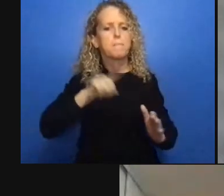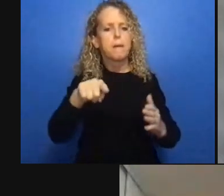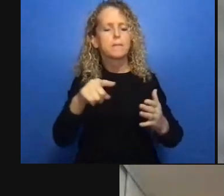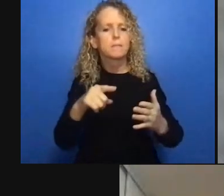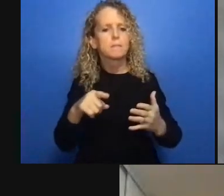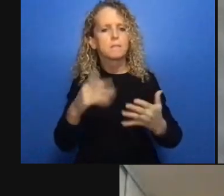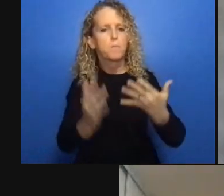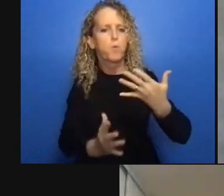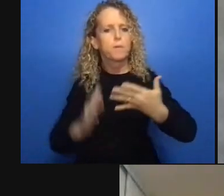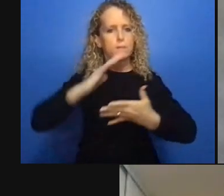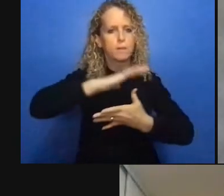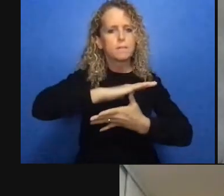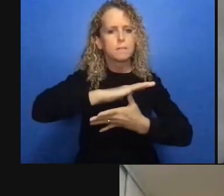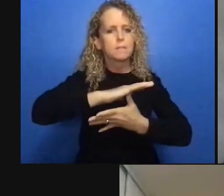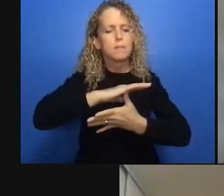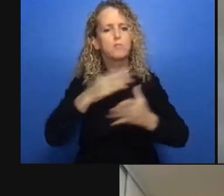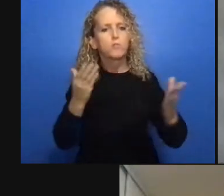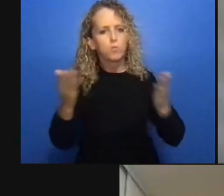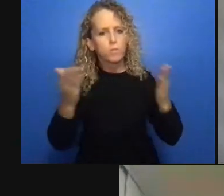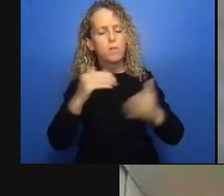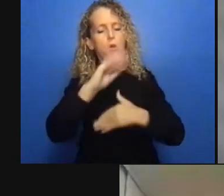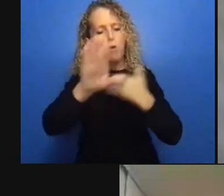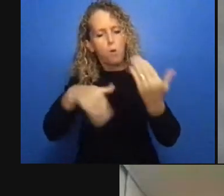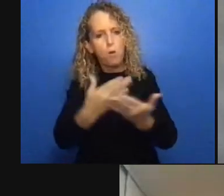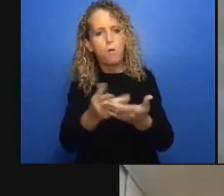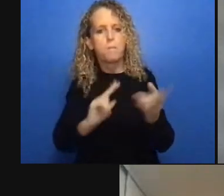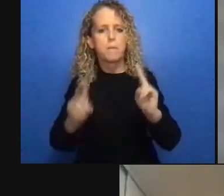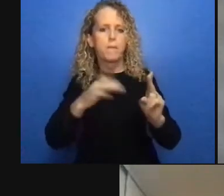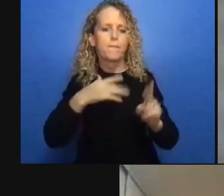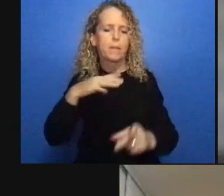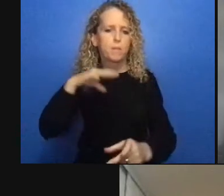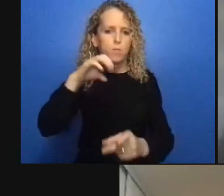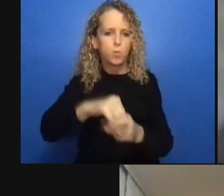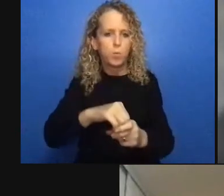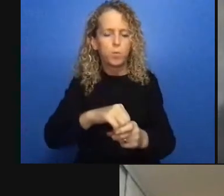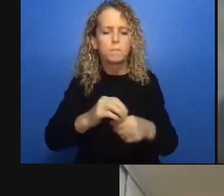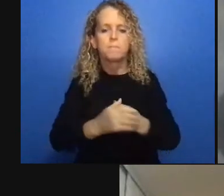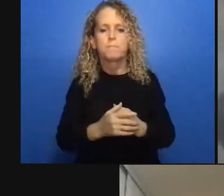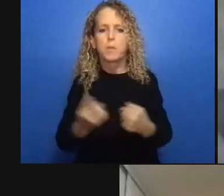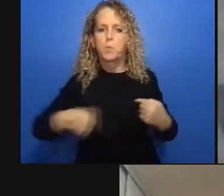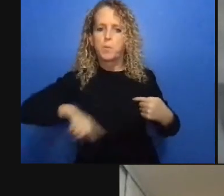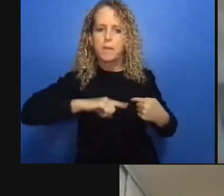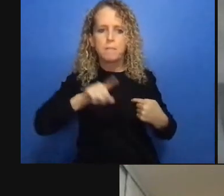be open to people contacting you to discuss your research because I think this is just a fantastic